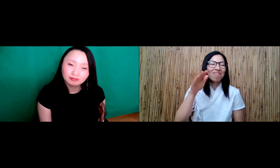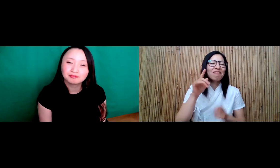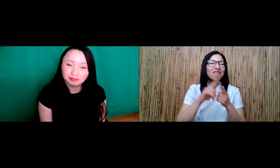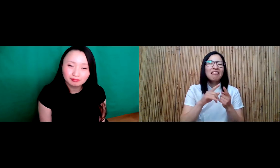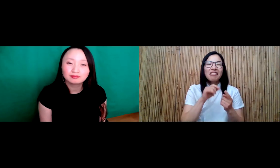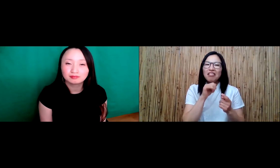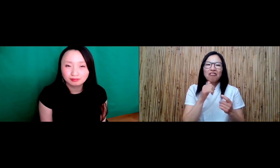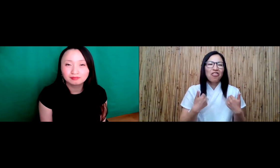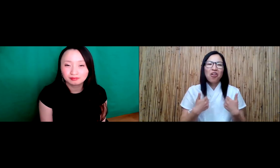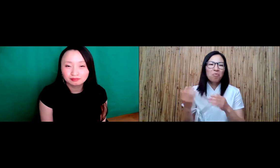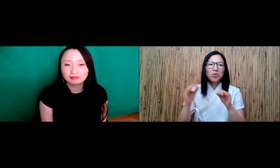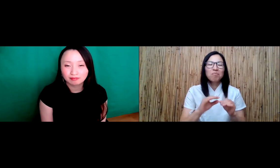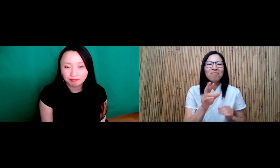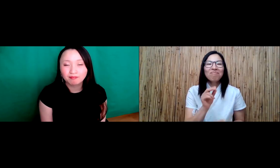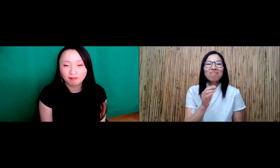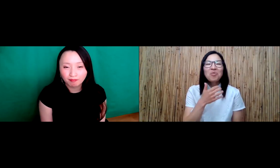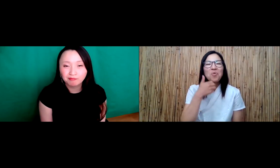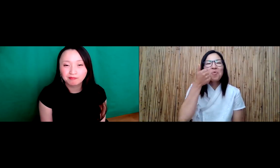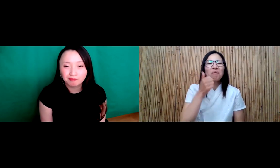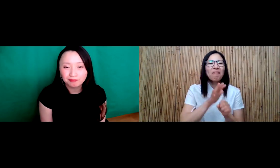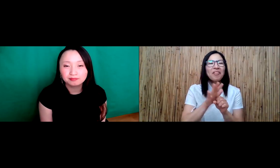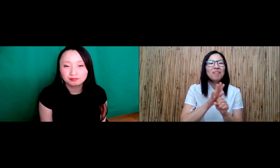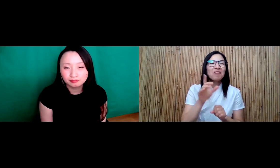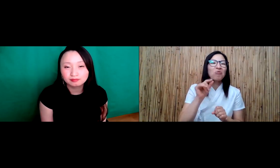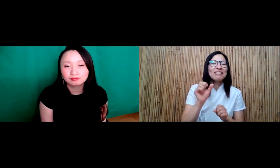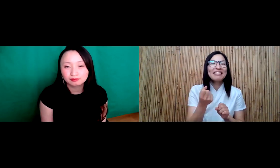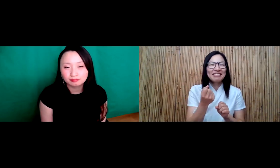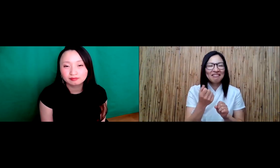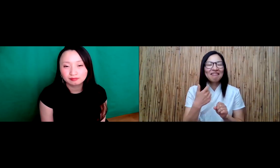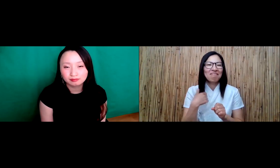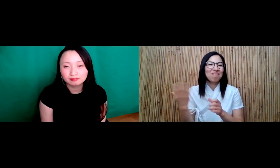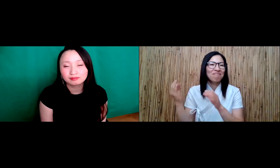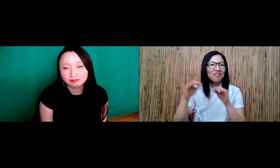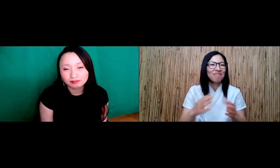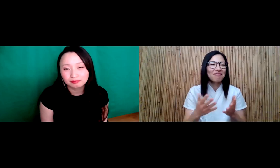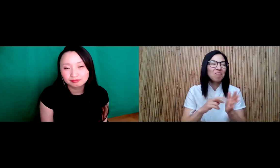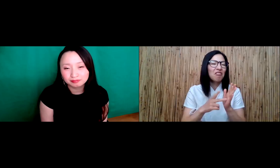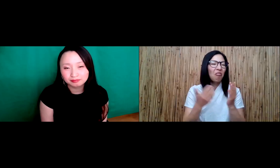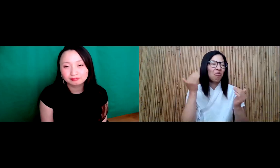So growing up in Korea, I identified as 100% Korean.